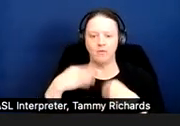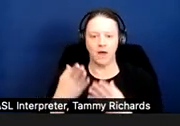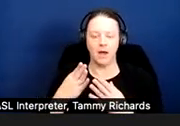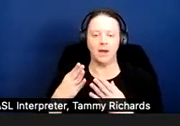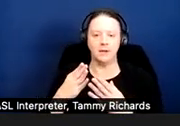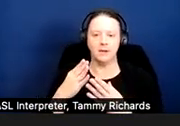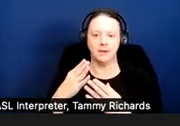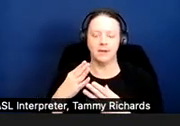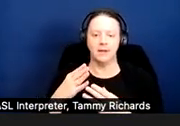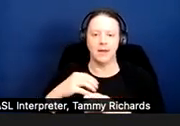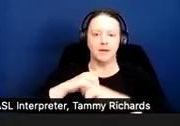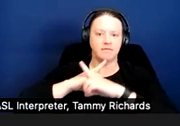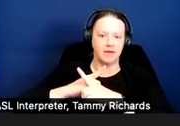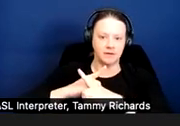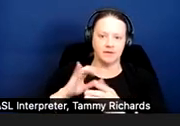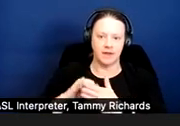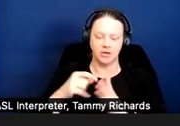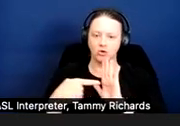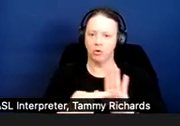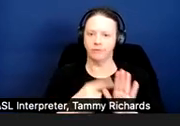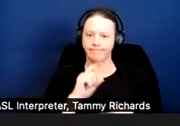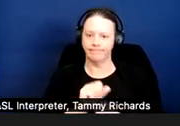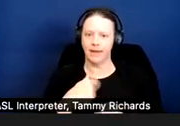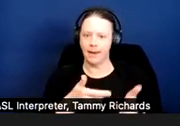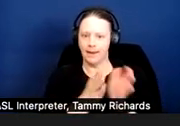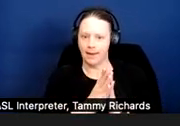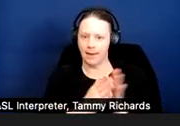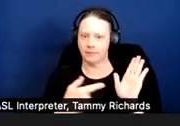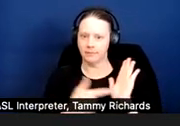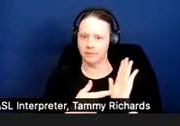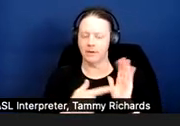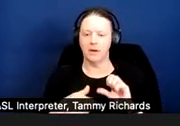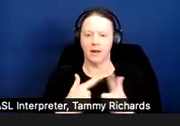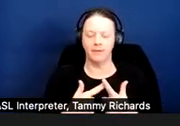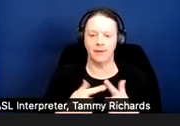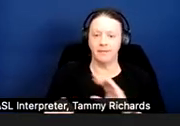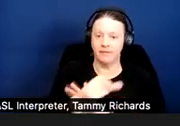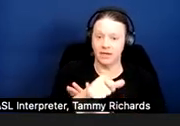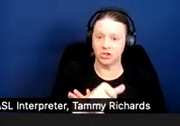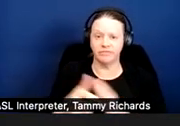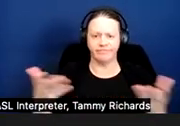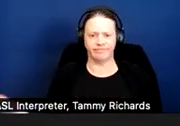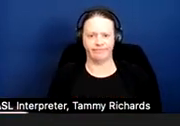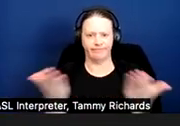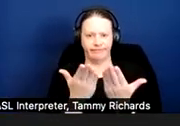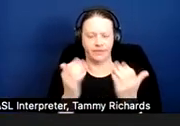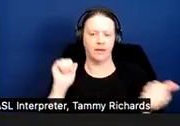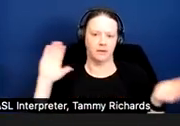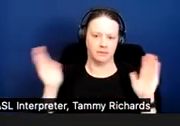eviction filed. Next slide.